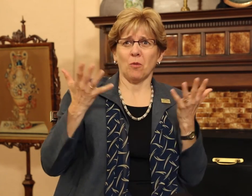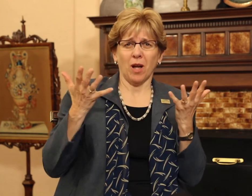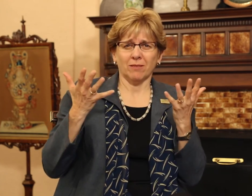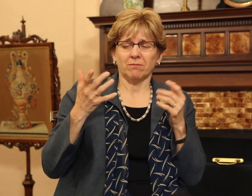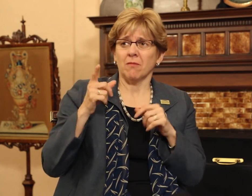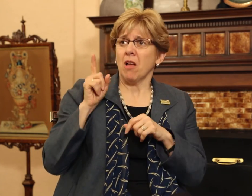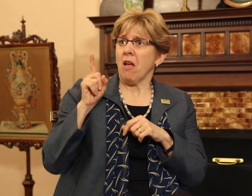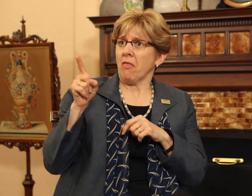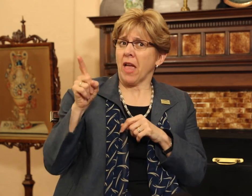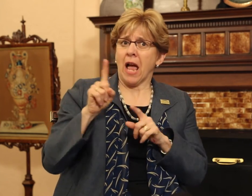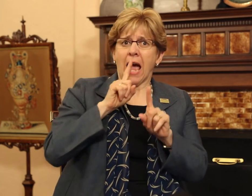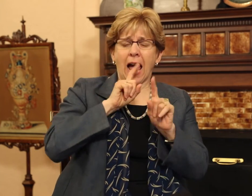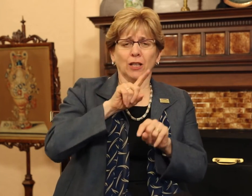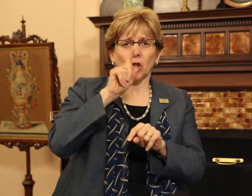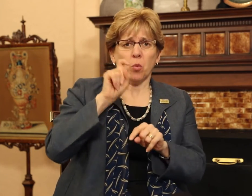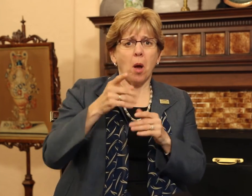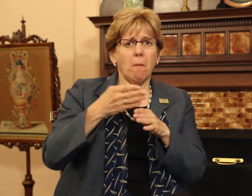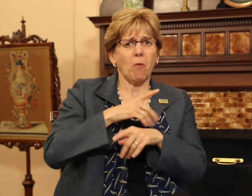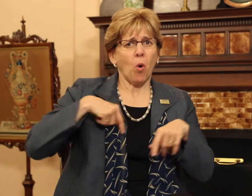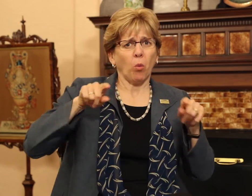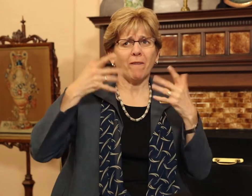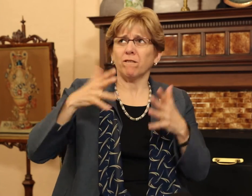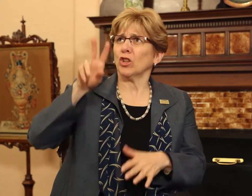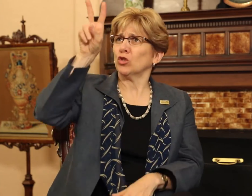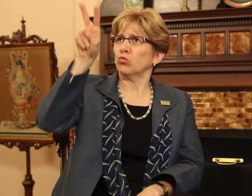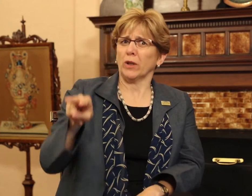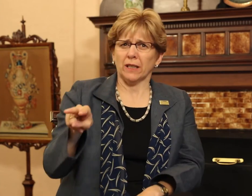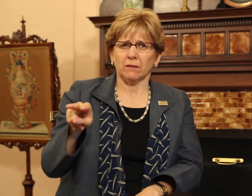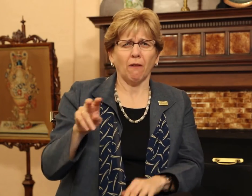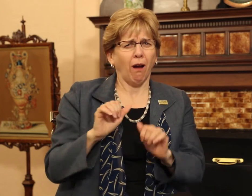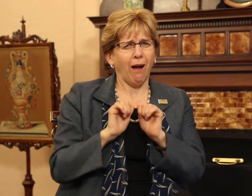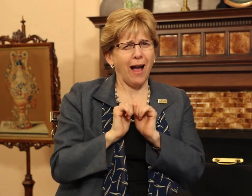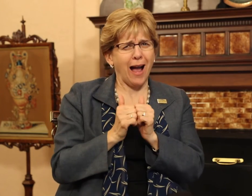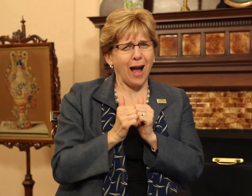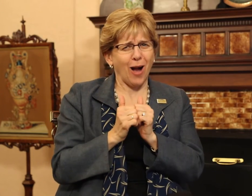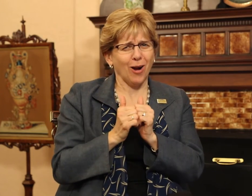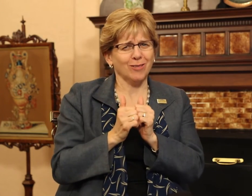answering questions quicker than they could read them! I wonder how?